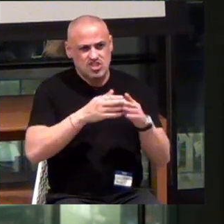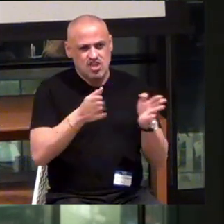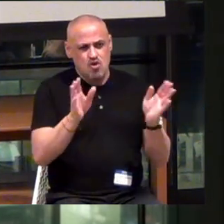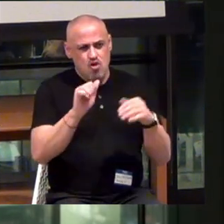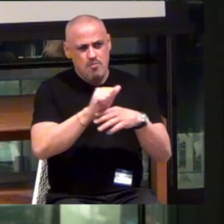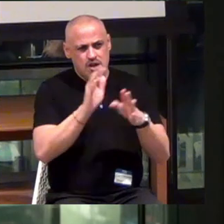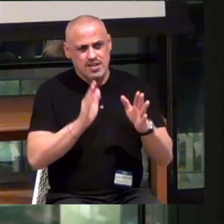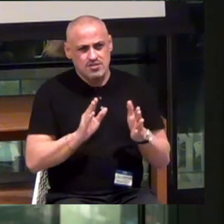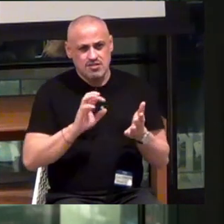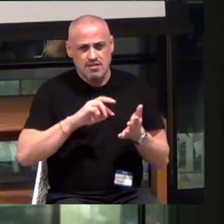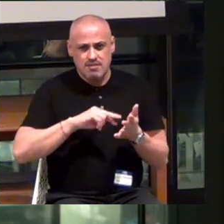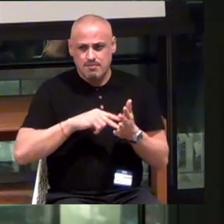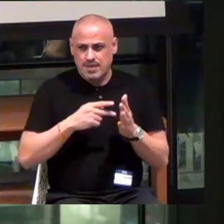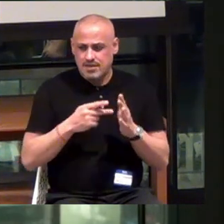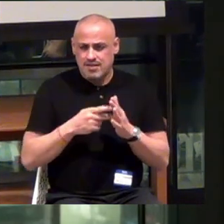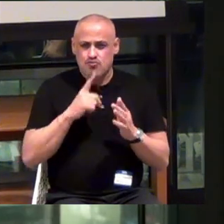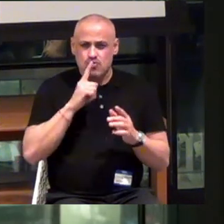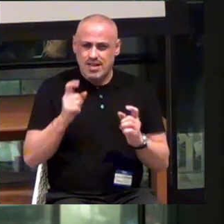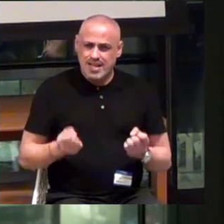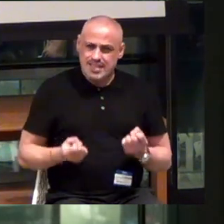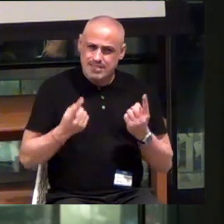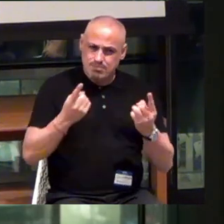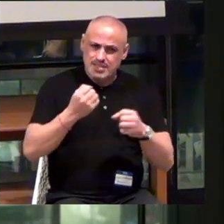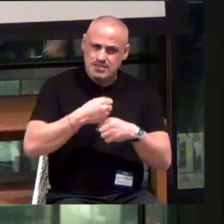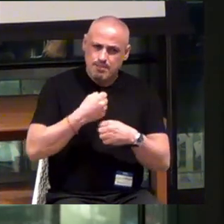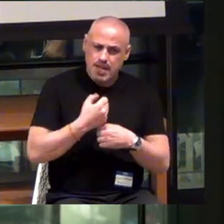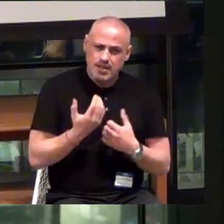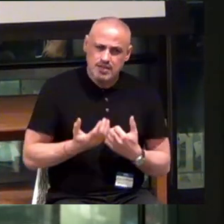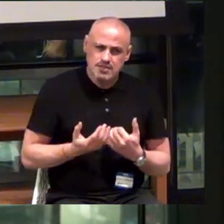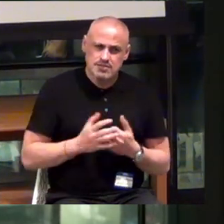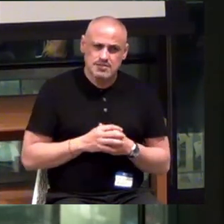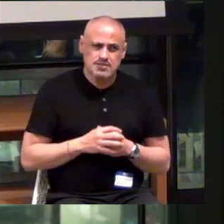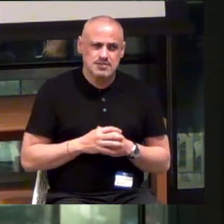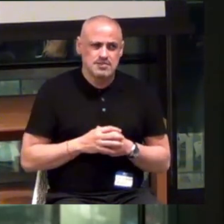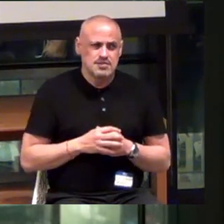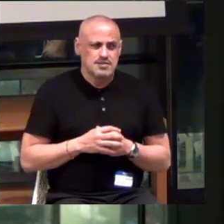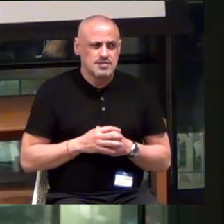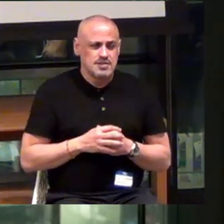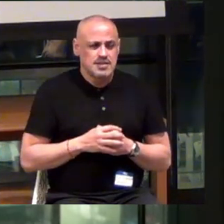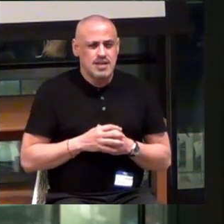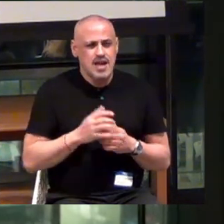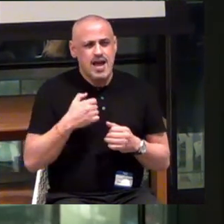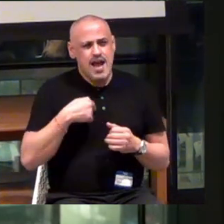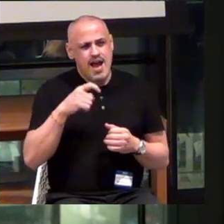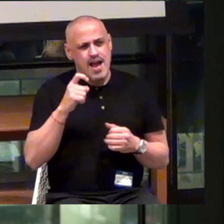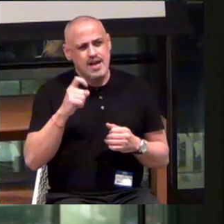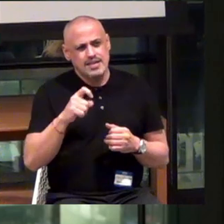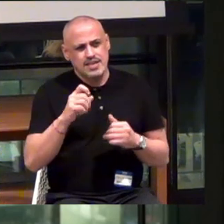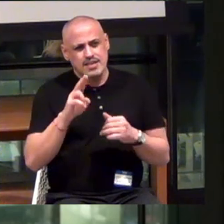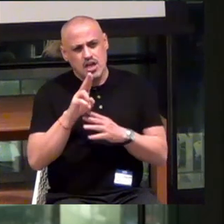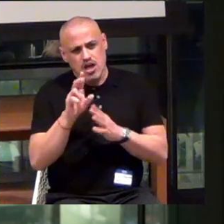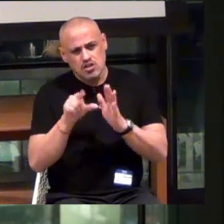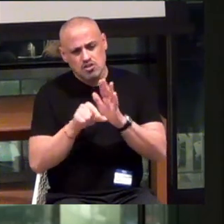That makes haptics really expensive to make! You know? I need an undergraduate haptics course.